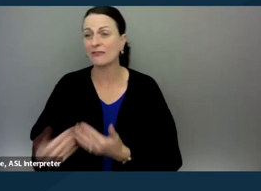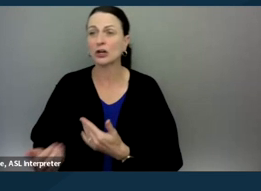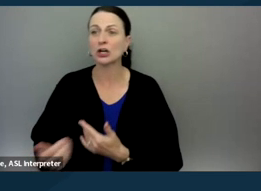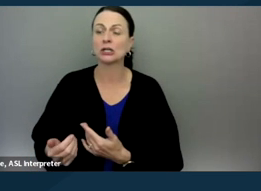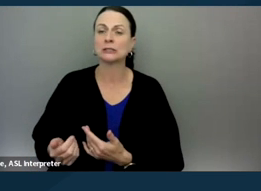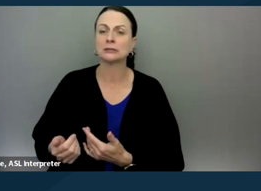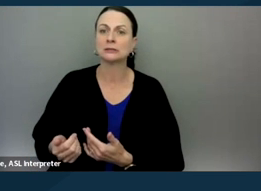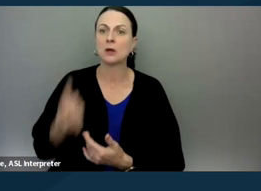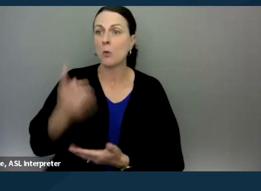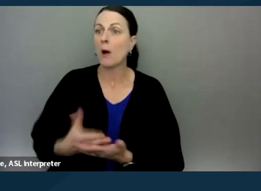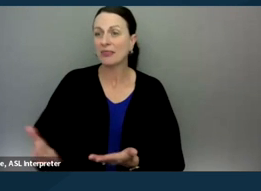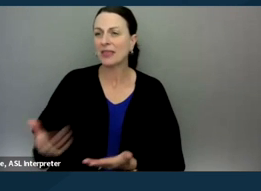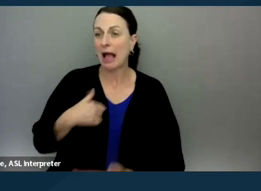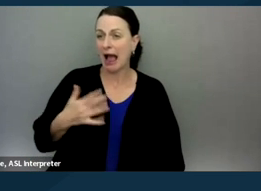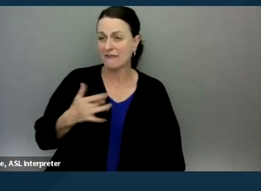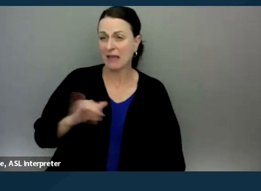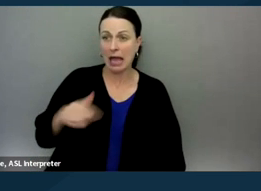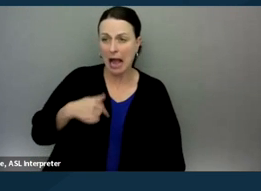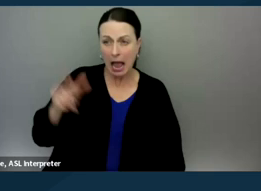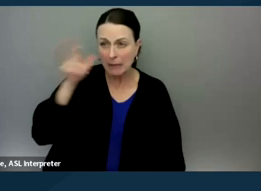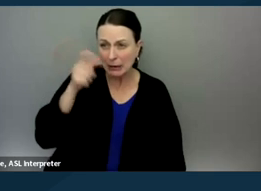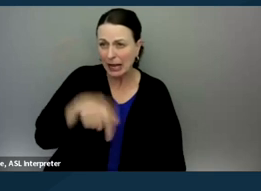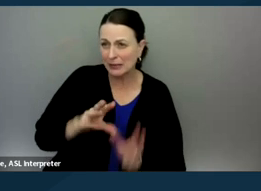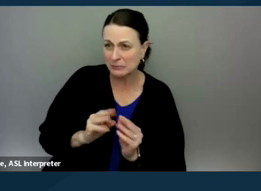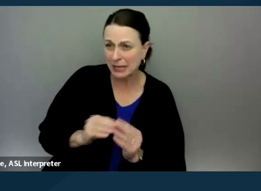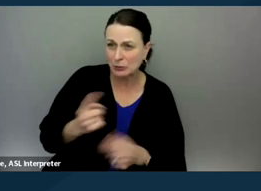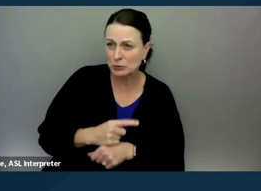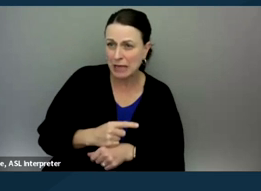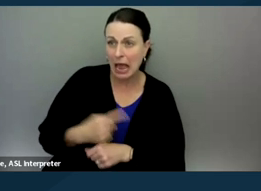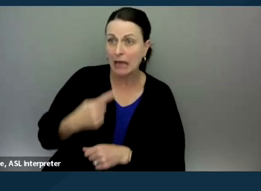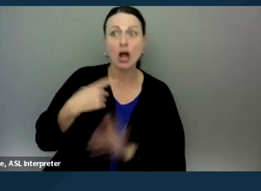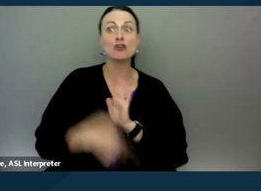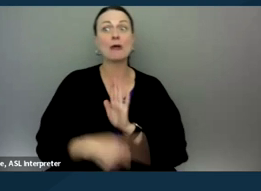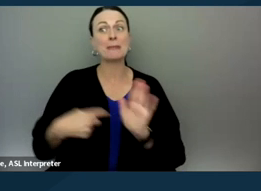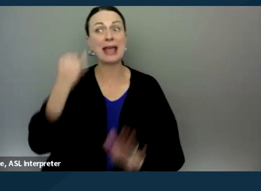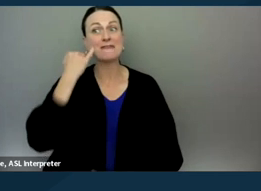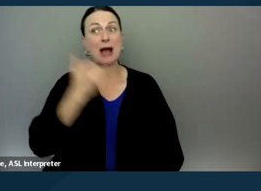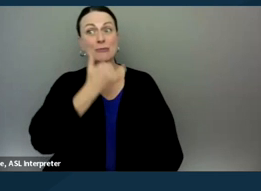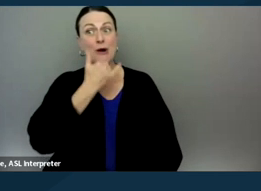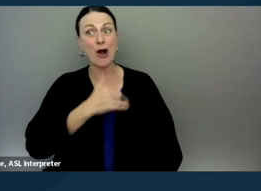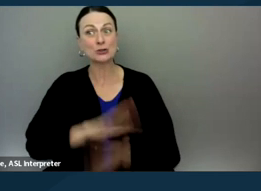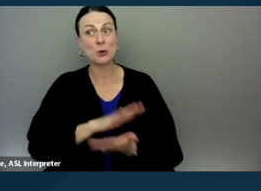One of the things I feel like I'm hearing in this meeting today, and correct me if I'm wrong, school staff or whatever,